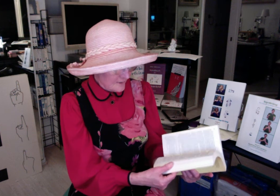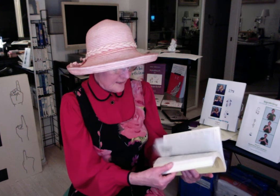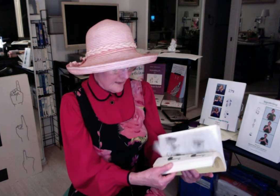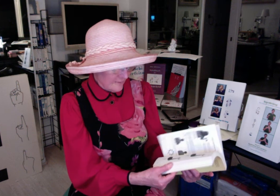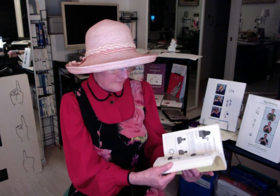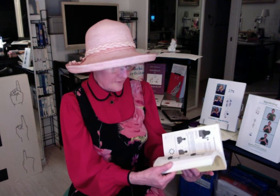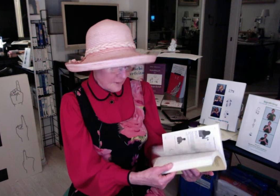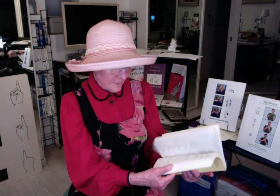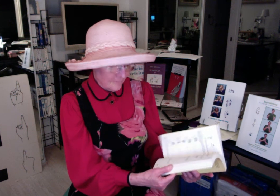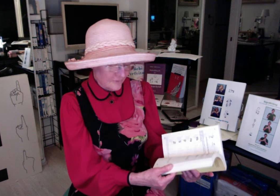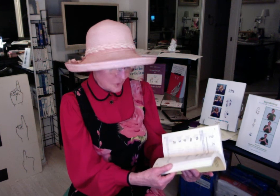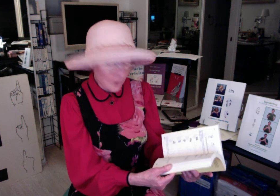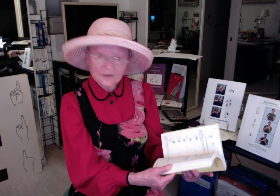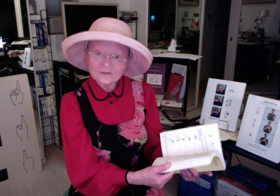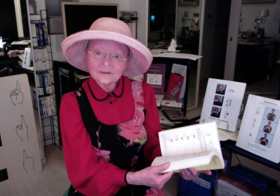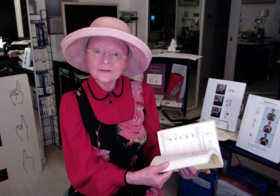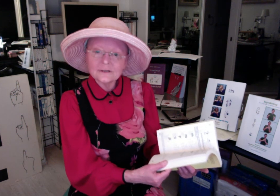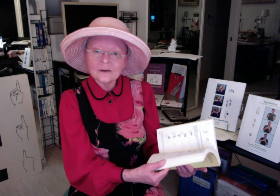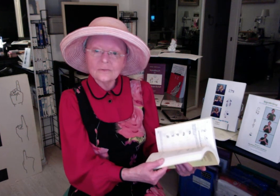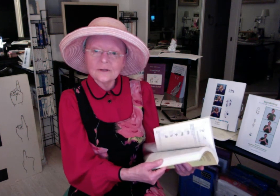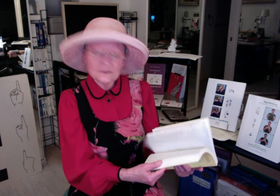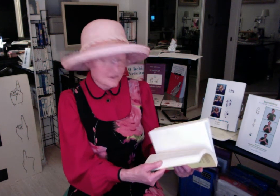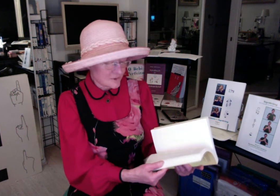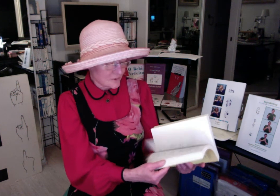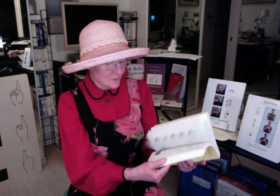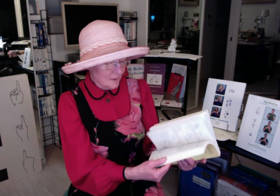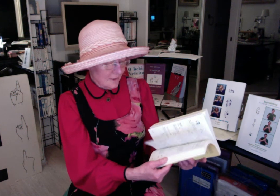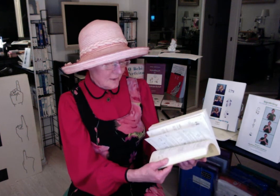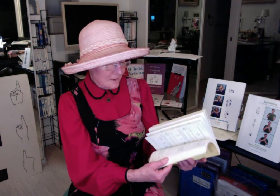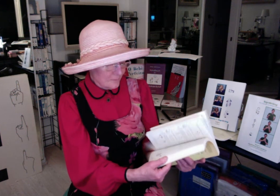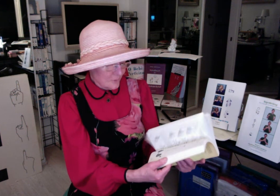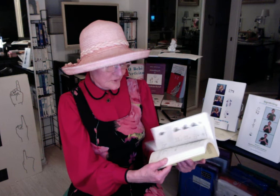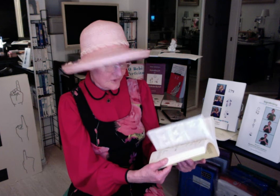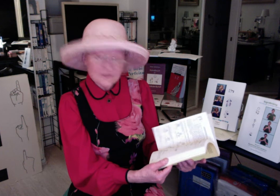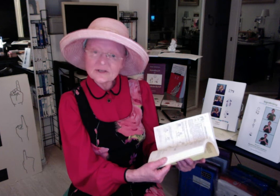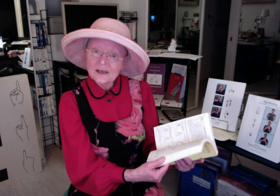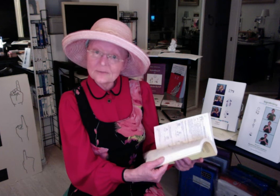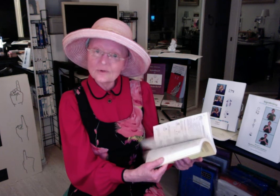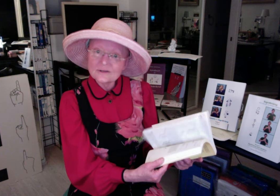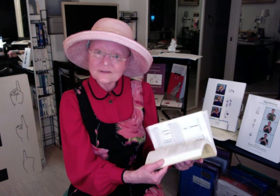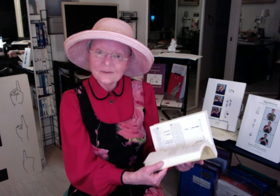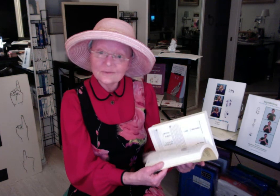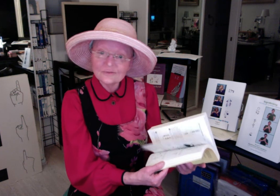have taught the entire writing system in Portuguese and with examples from